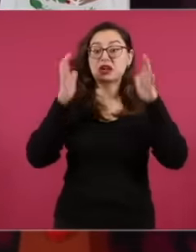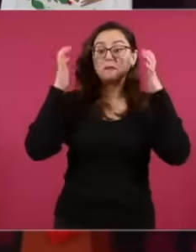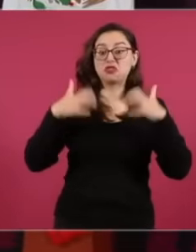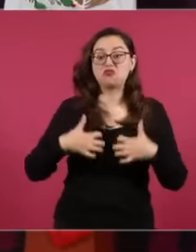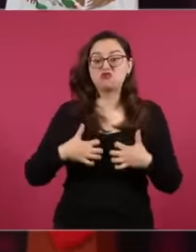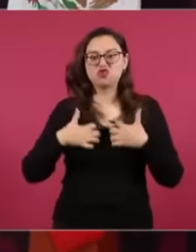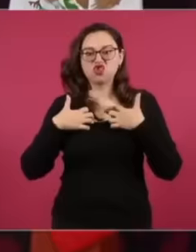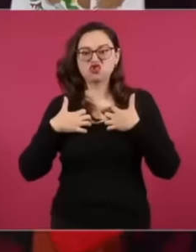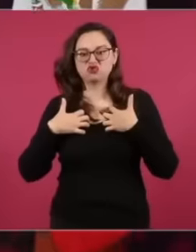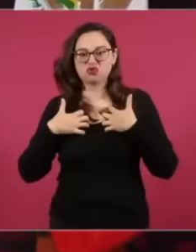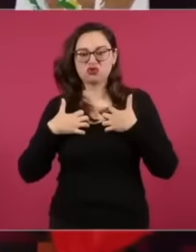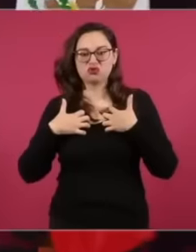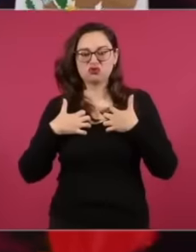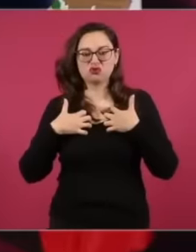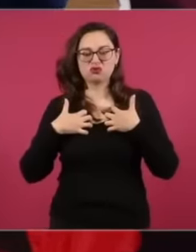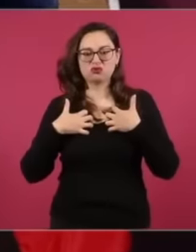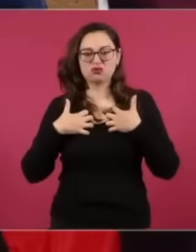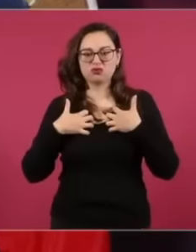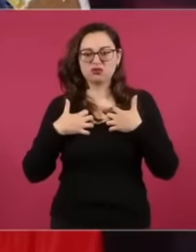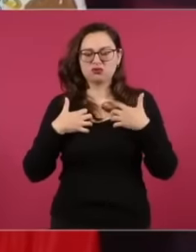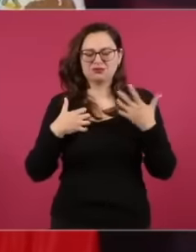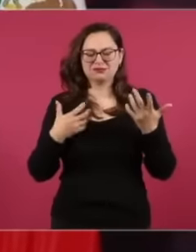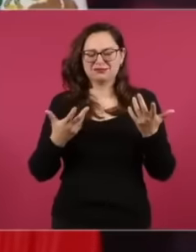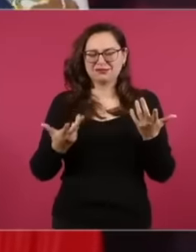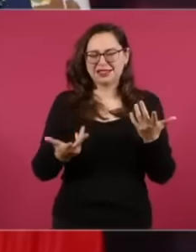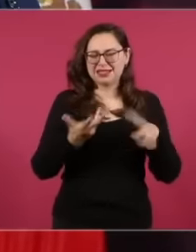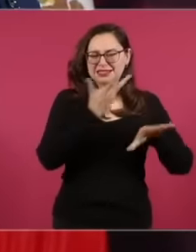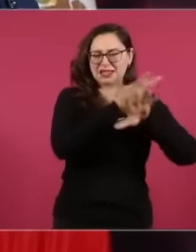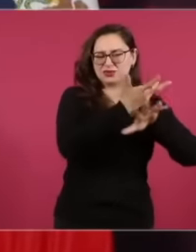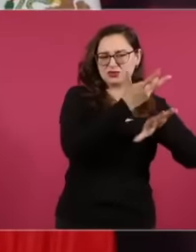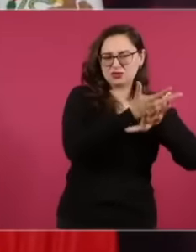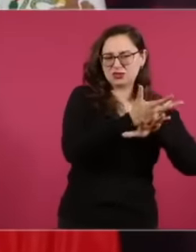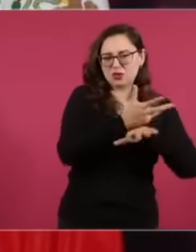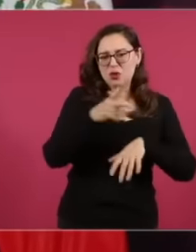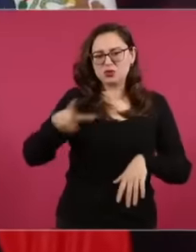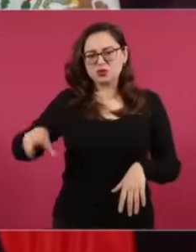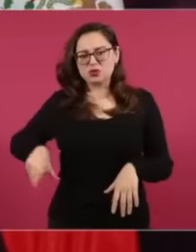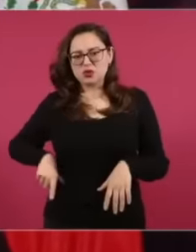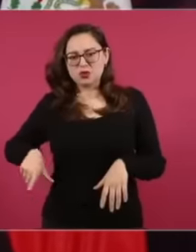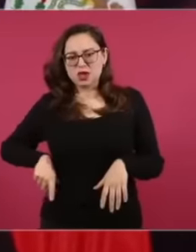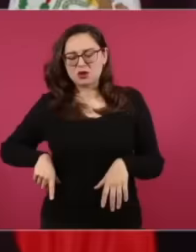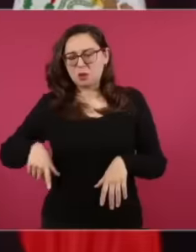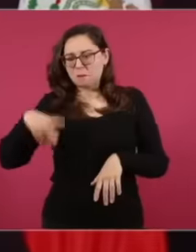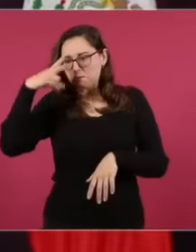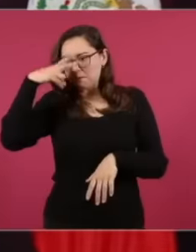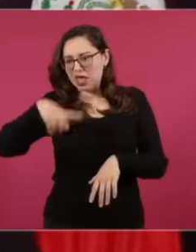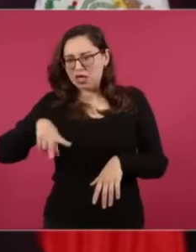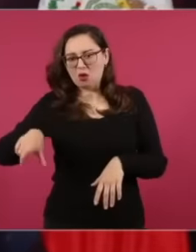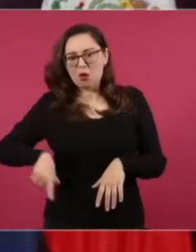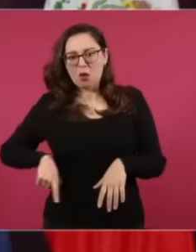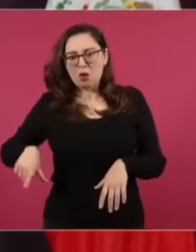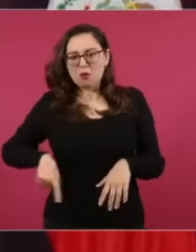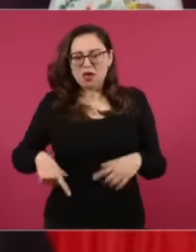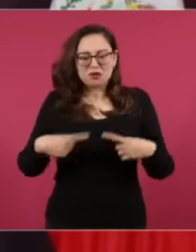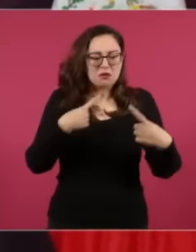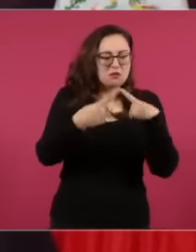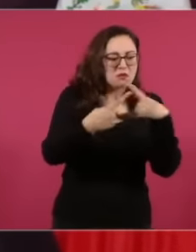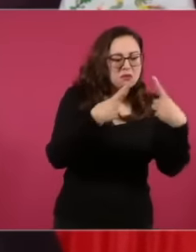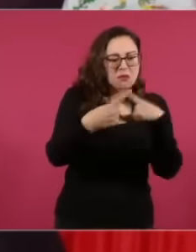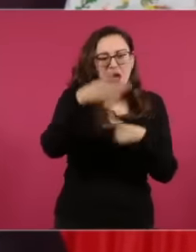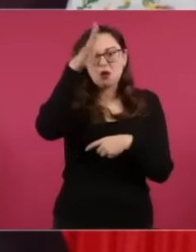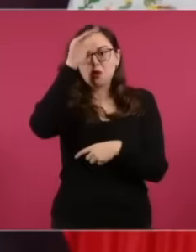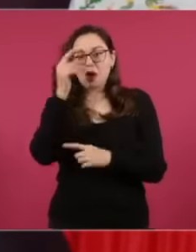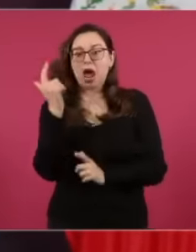the governments agreed to smuggle weapons into Mexico and